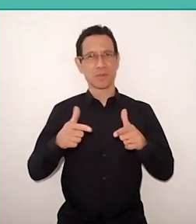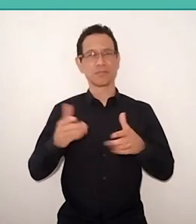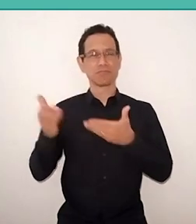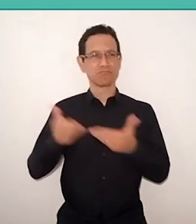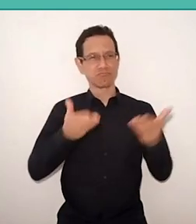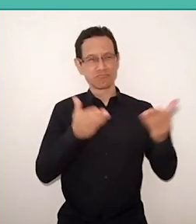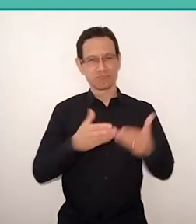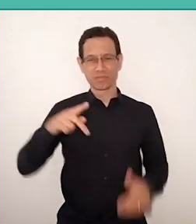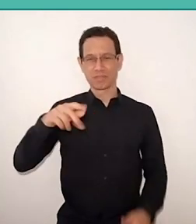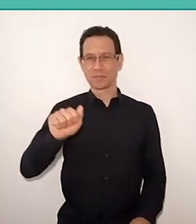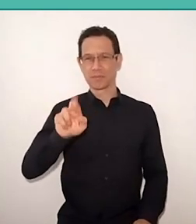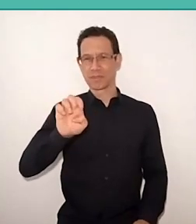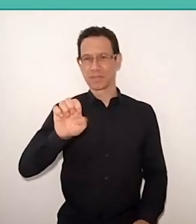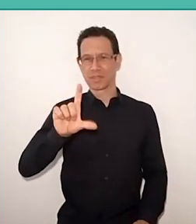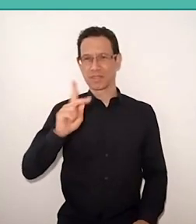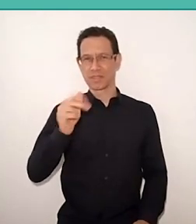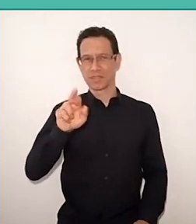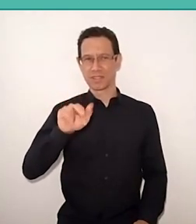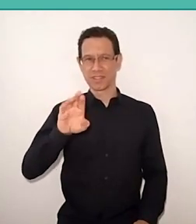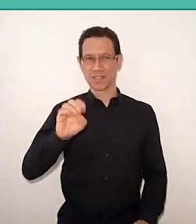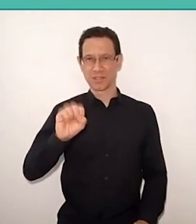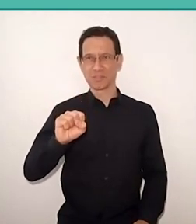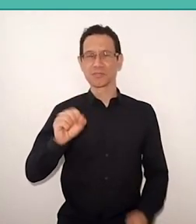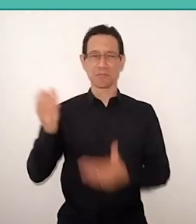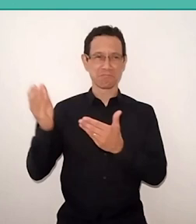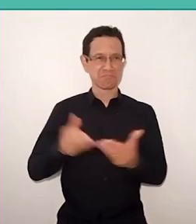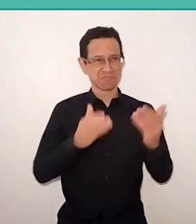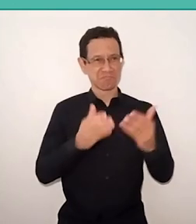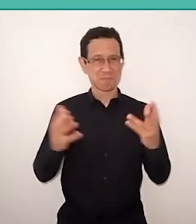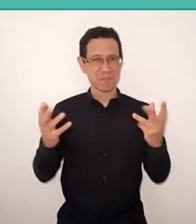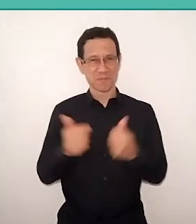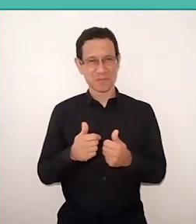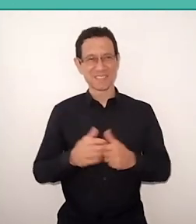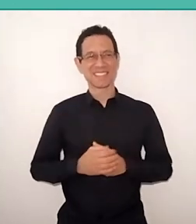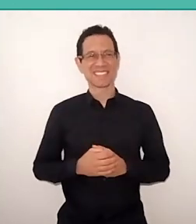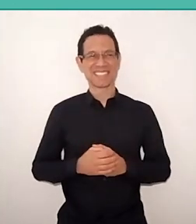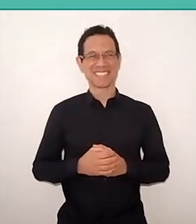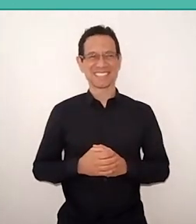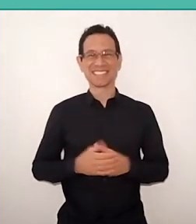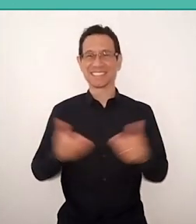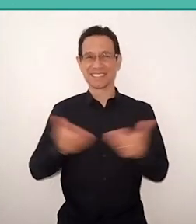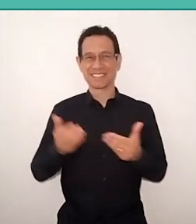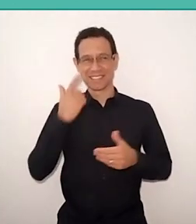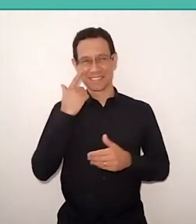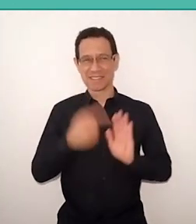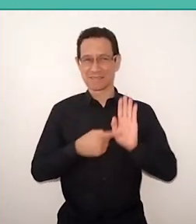that were simply wonderful. Today, I will make a brief presentation by Bel.